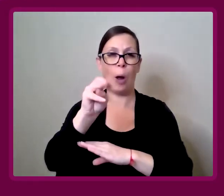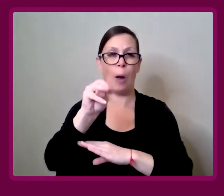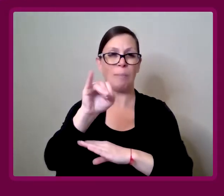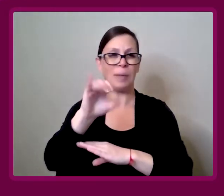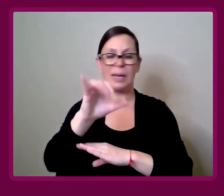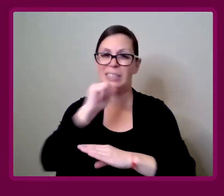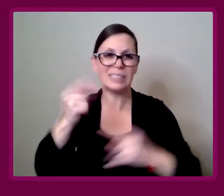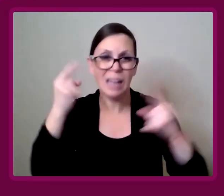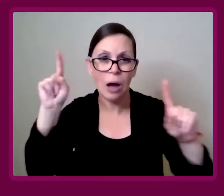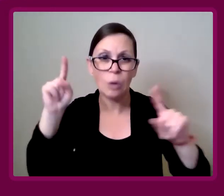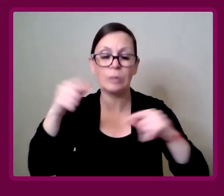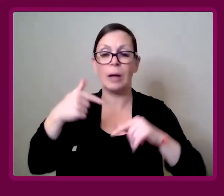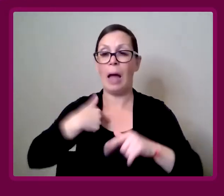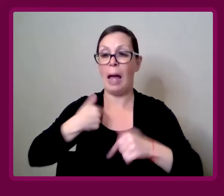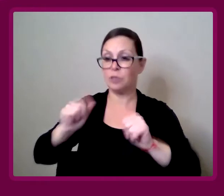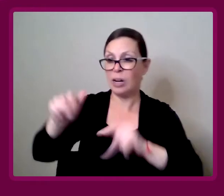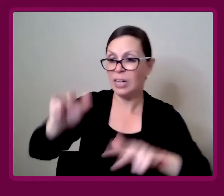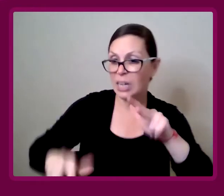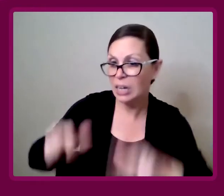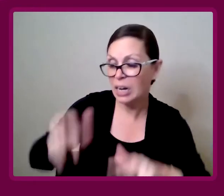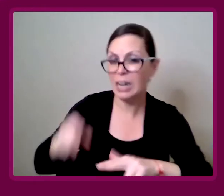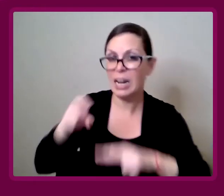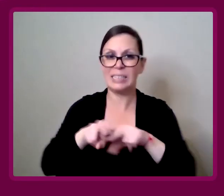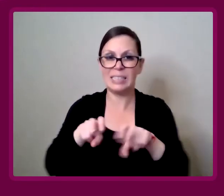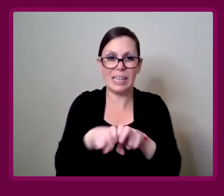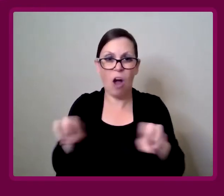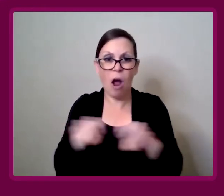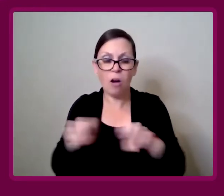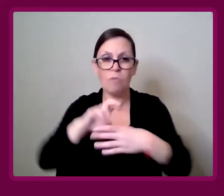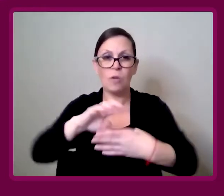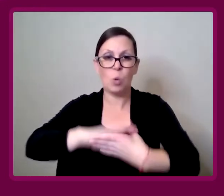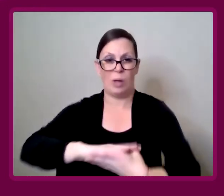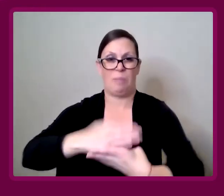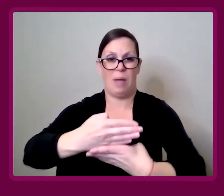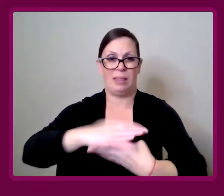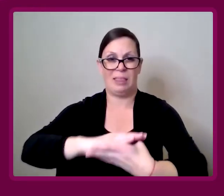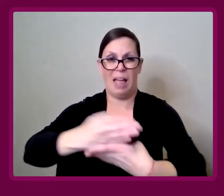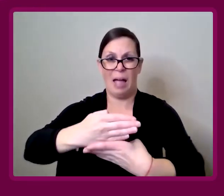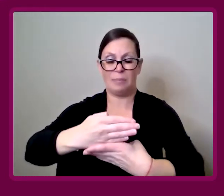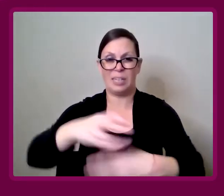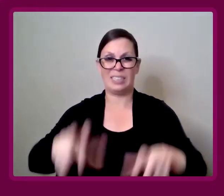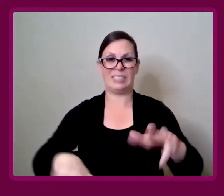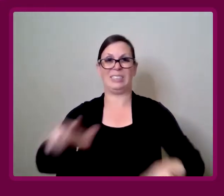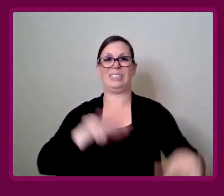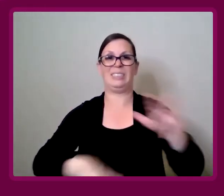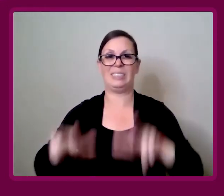I'm trying to awkwardly sit on a sofa," with your laptop on your desk.